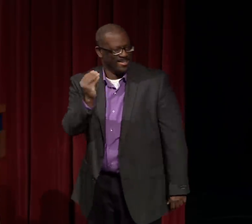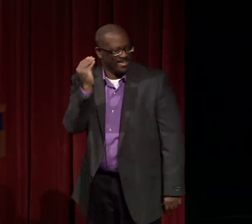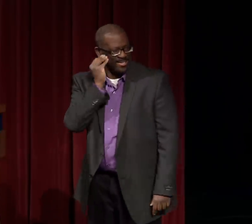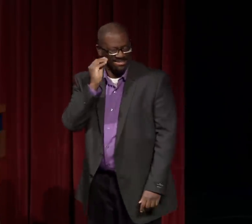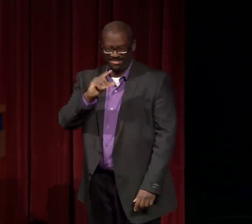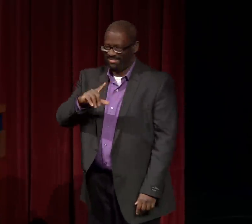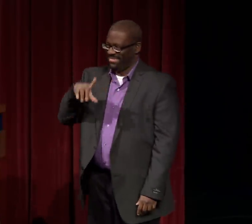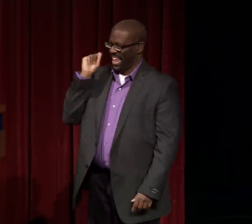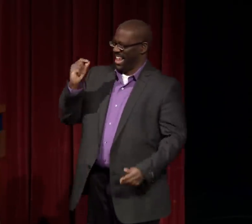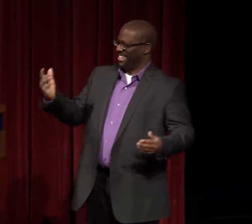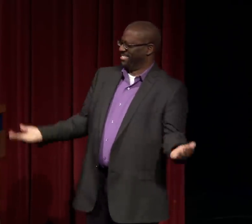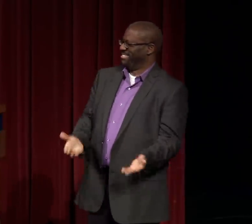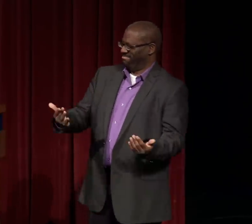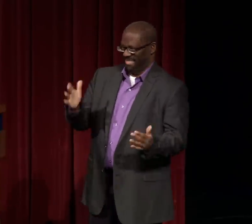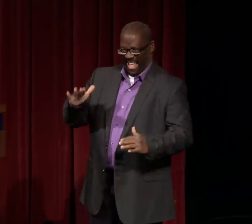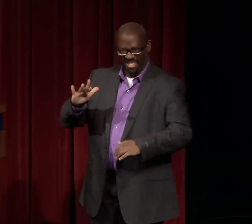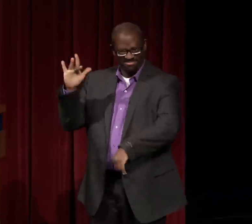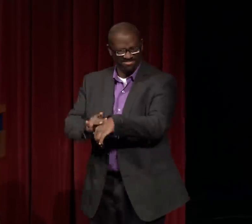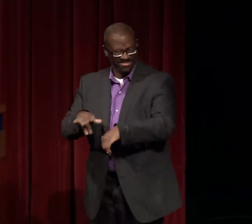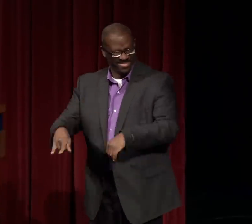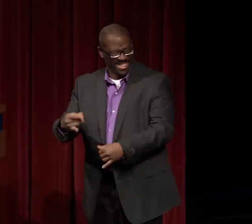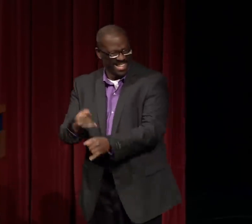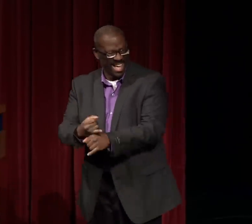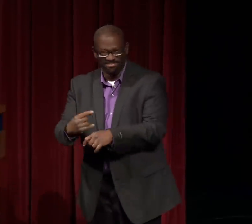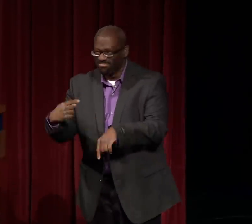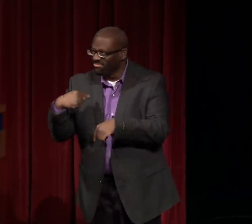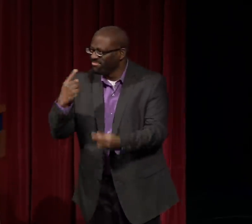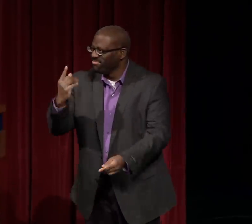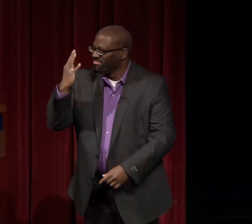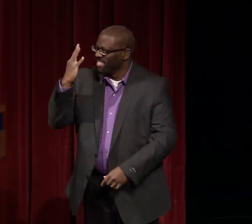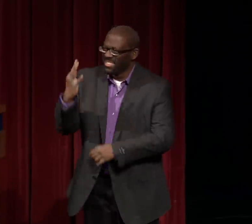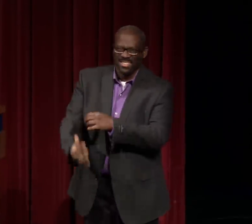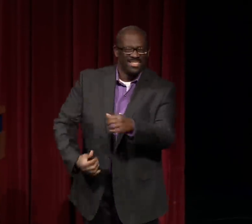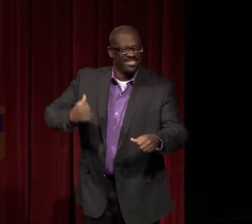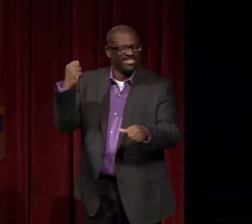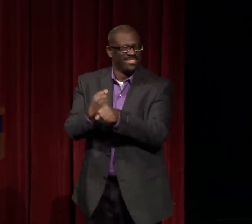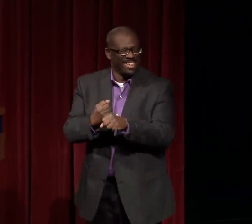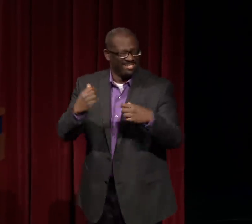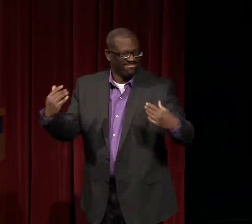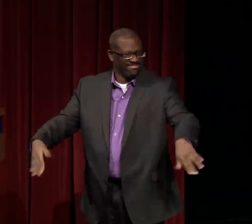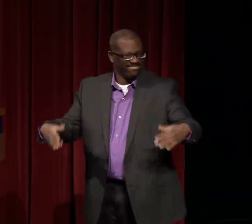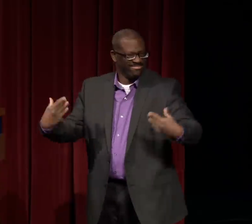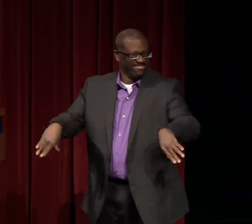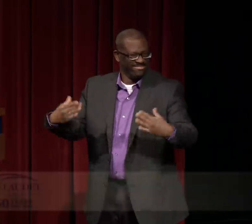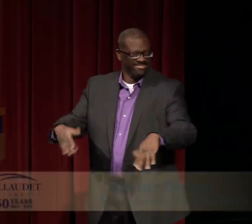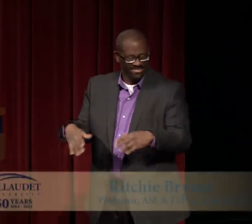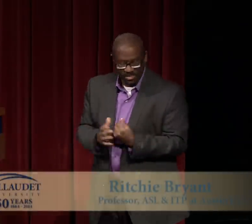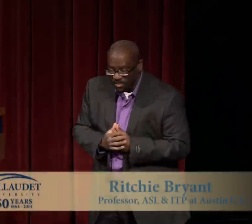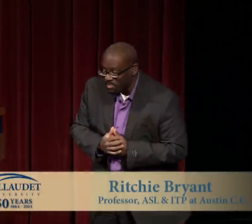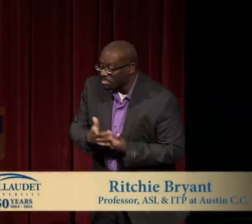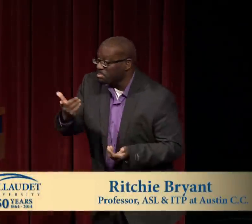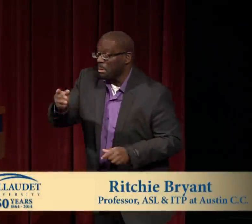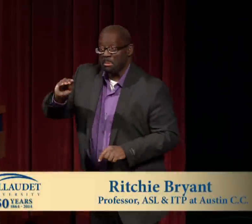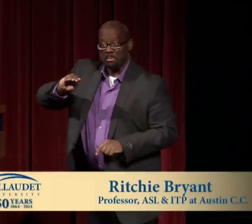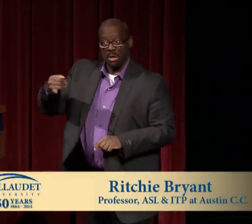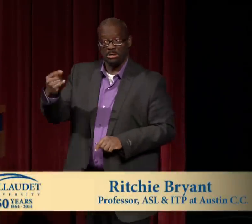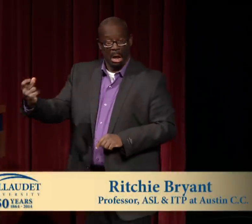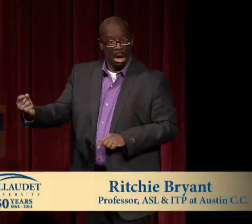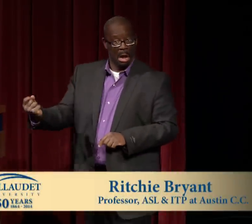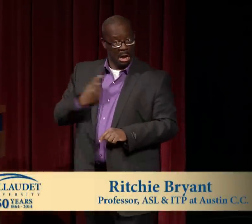I'm so happy to be back home at Gallaudet University. I haven't been on campus for about four or five years now.